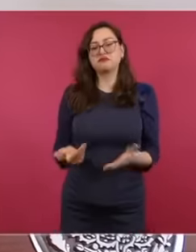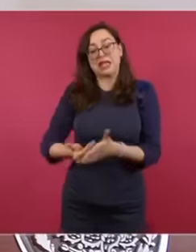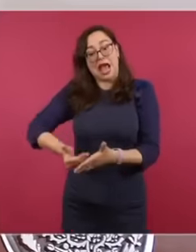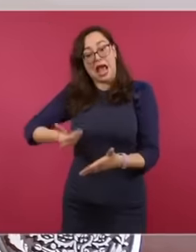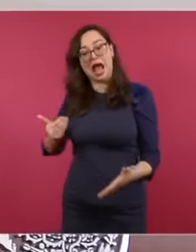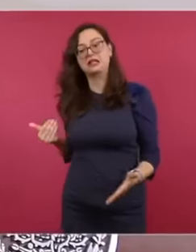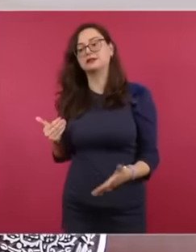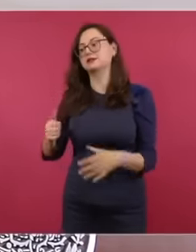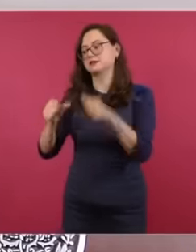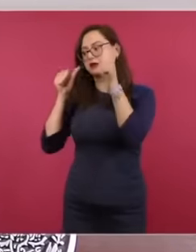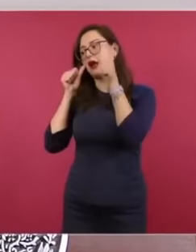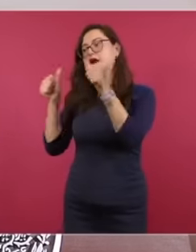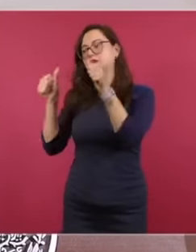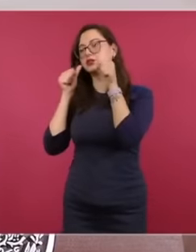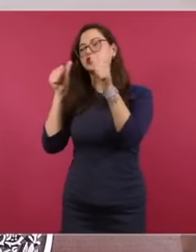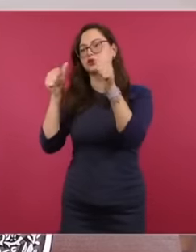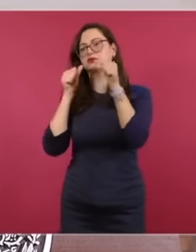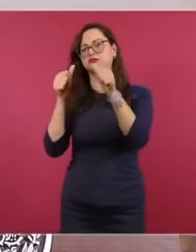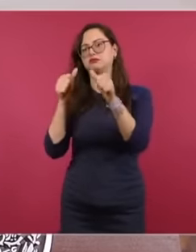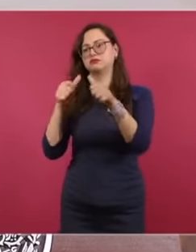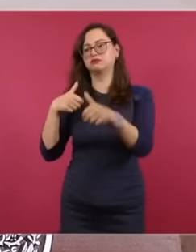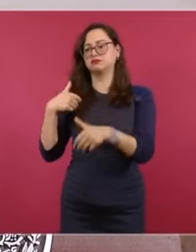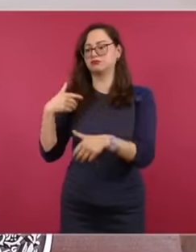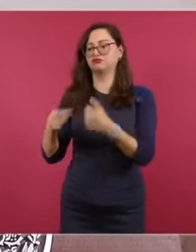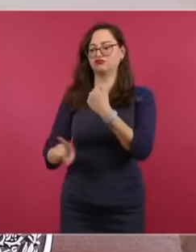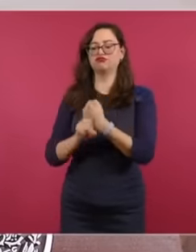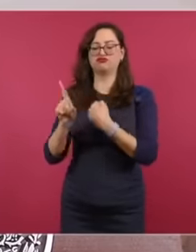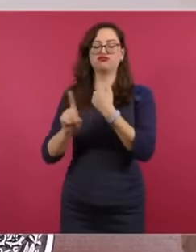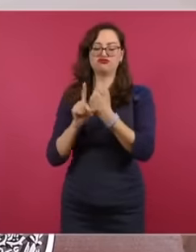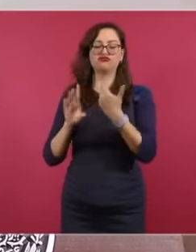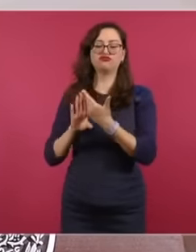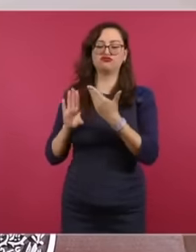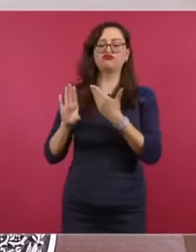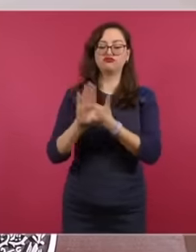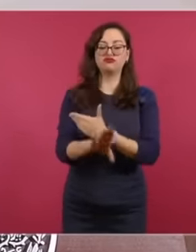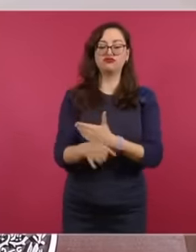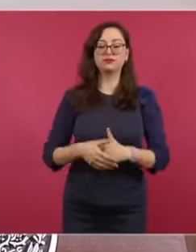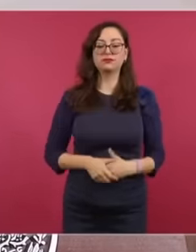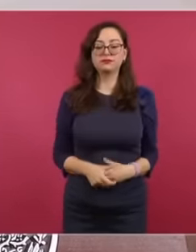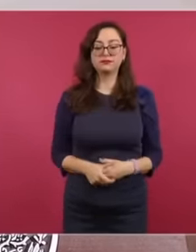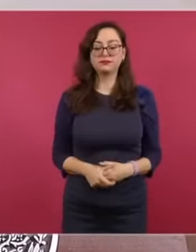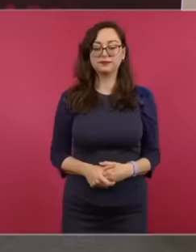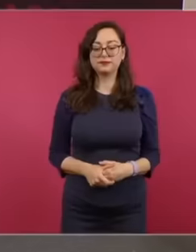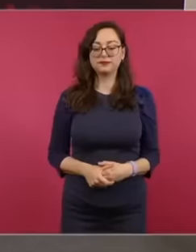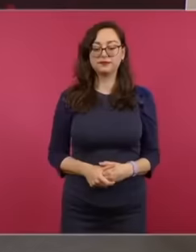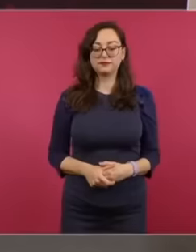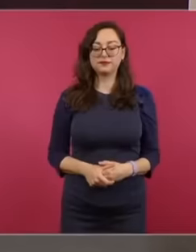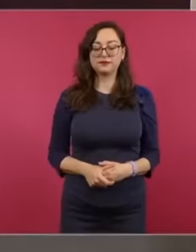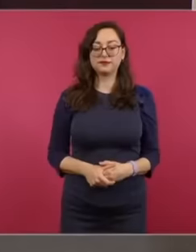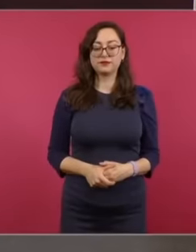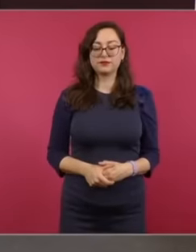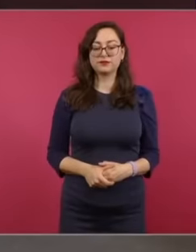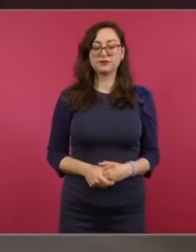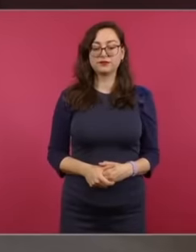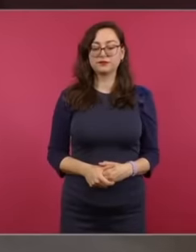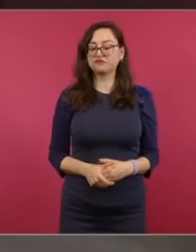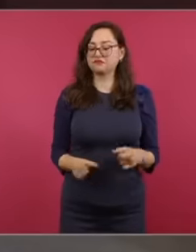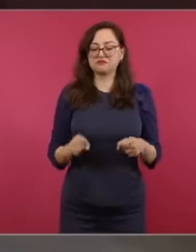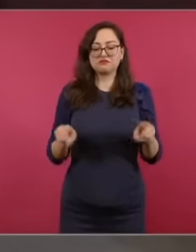that give rise to social problems and it is the same in the case of immigration. But we are going